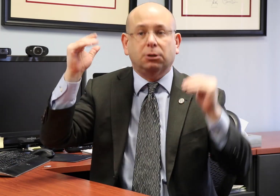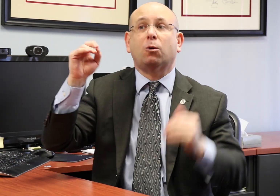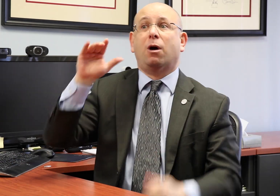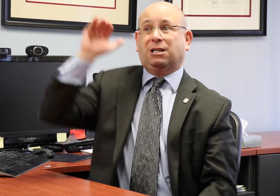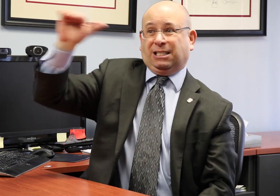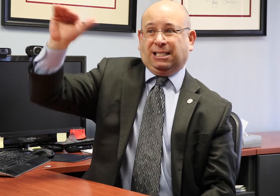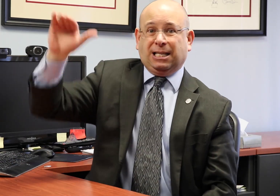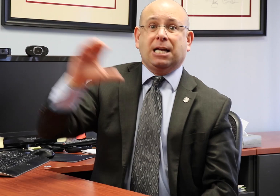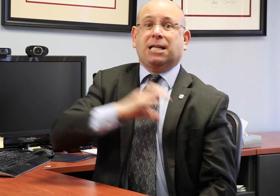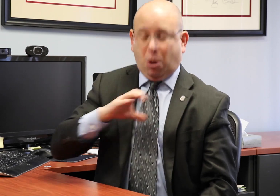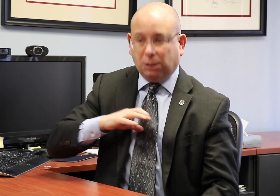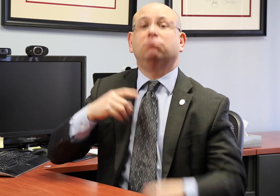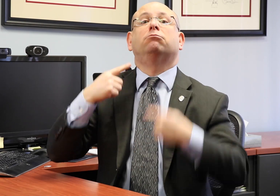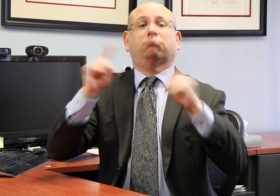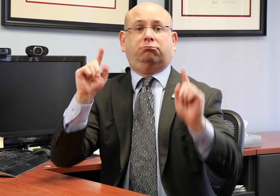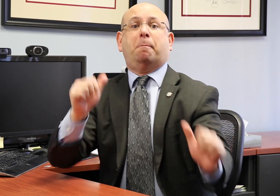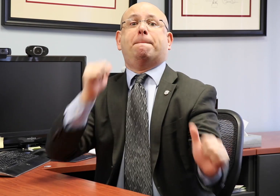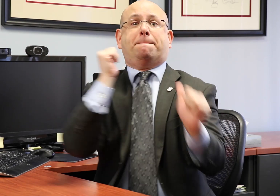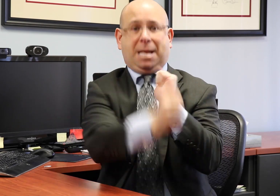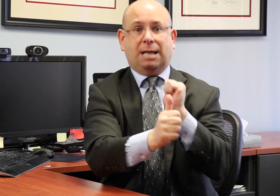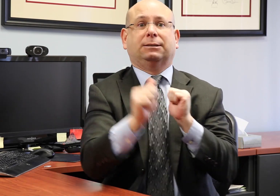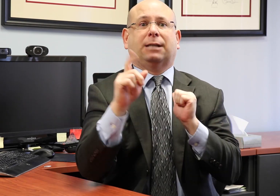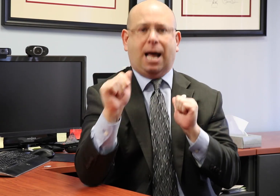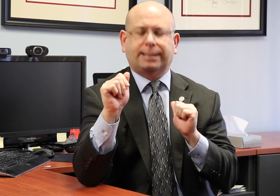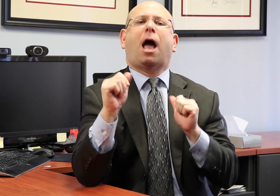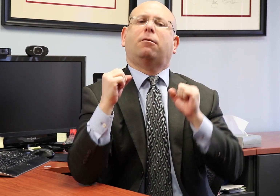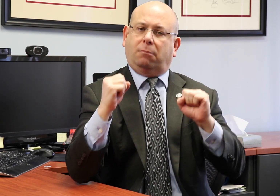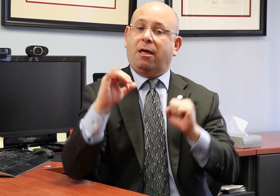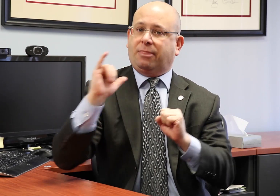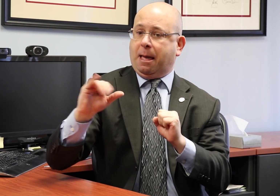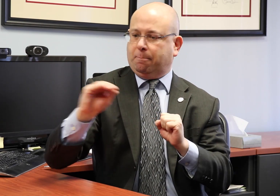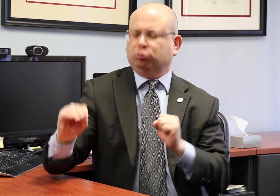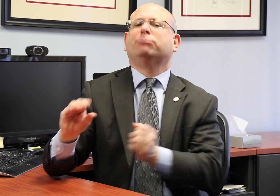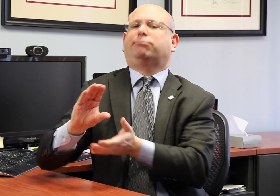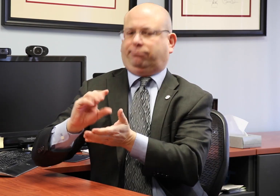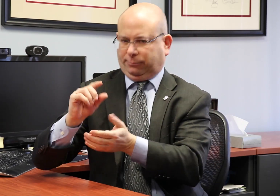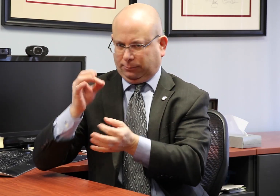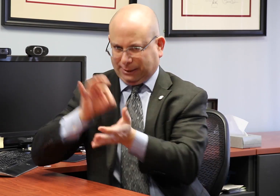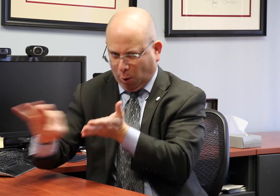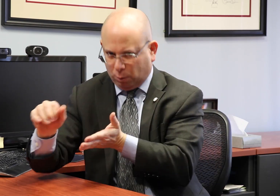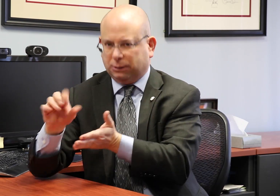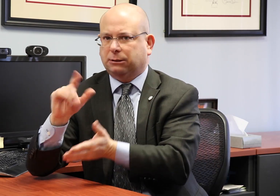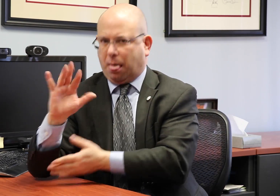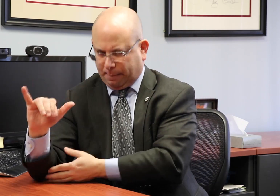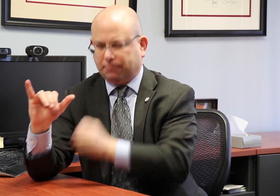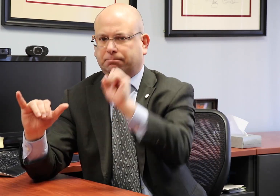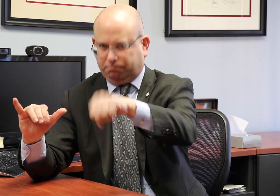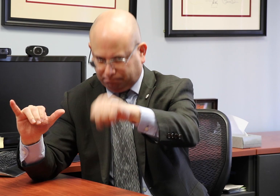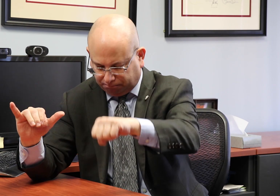and we worked hard on this bill. In the end, Congress did pass the bill and the ADA became law. The small percentage of our staff time that was spent on these efforts counted as allowed lobbying.